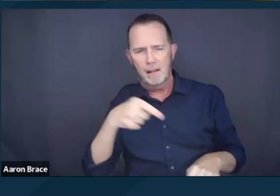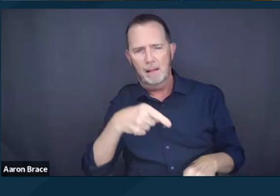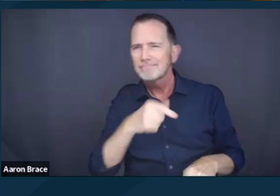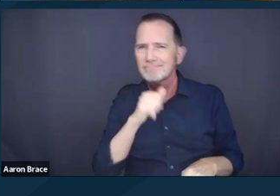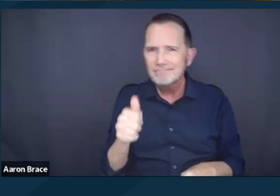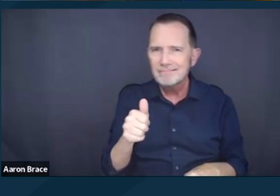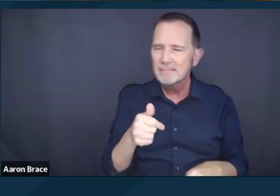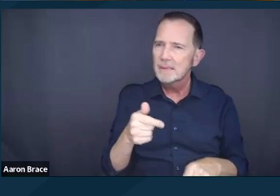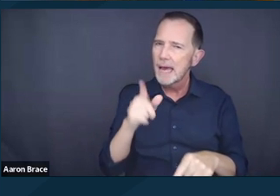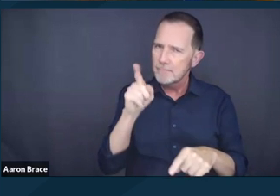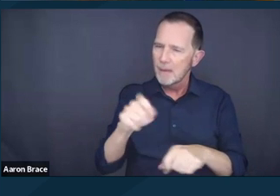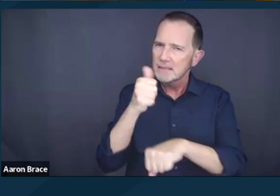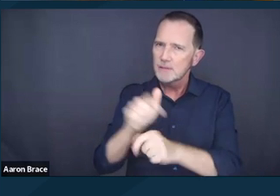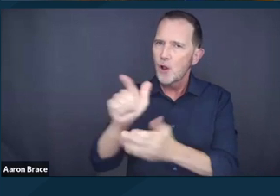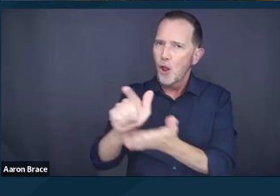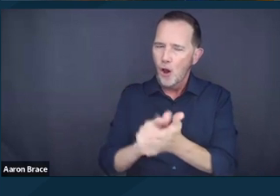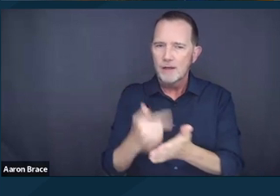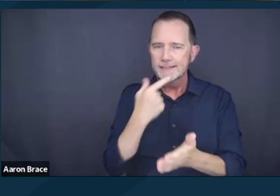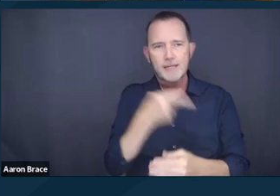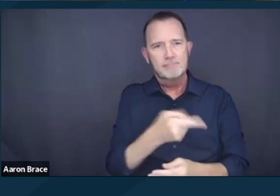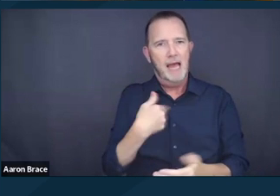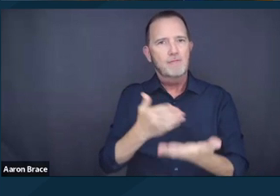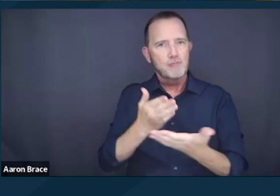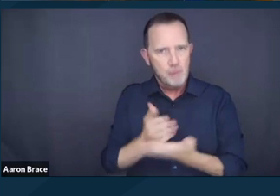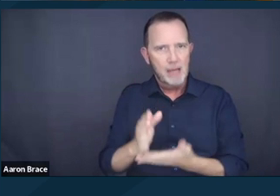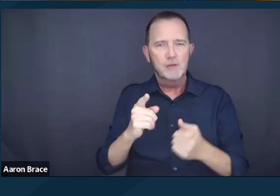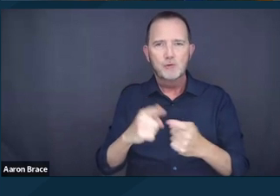Most recently, working with organizers, media strategists,